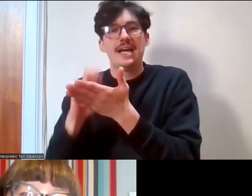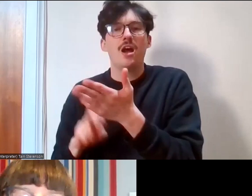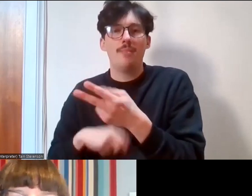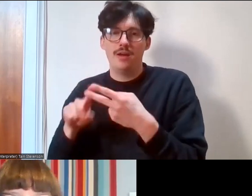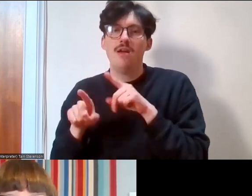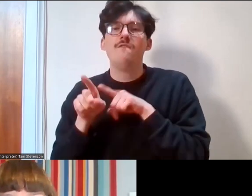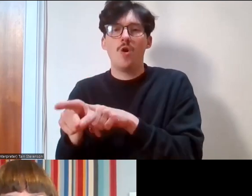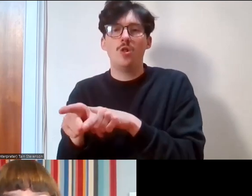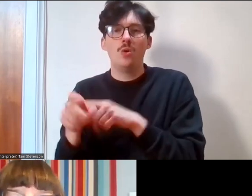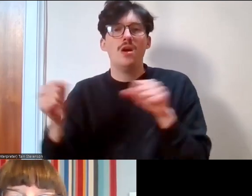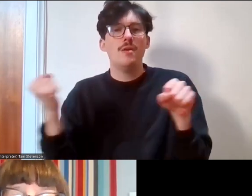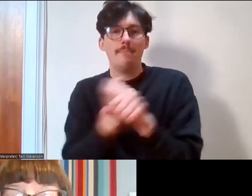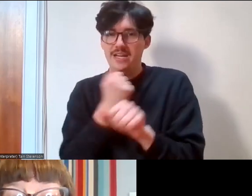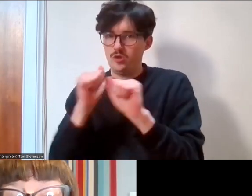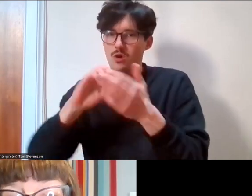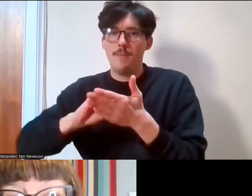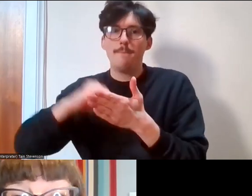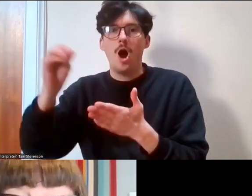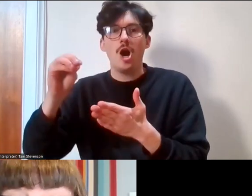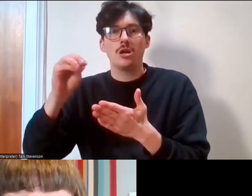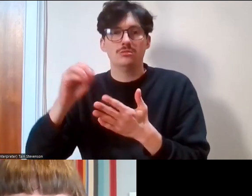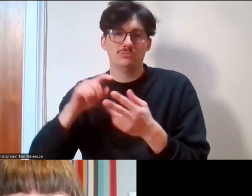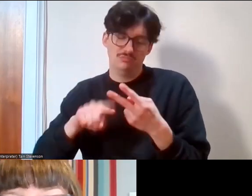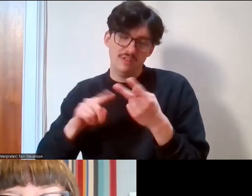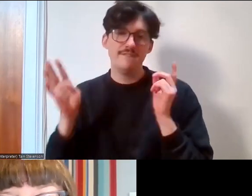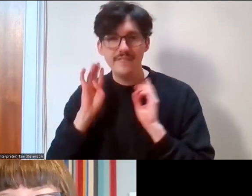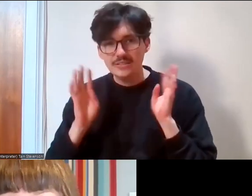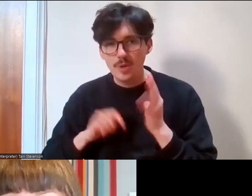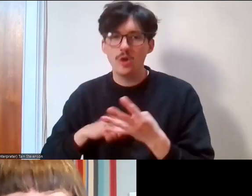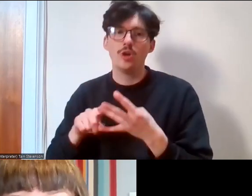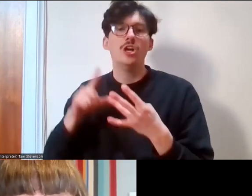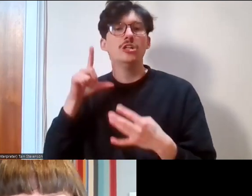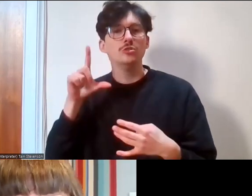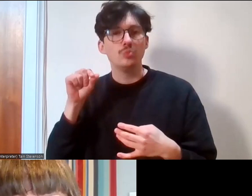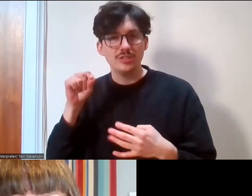Mark volunteering for organisations on Twitter, Facebook and also Heritage Volunteering Group,